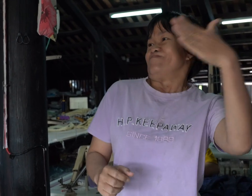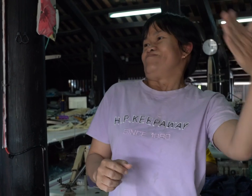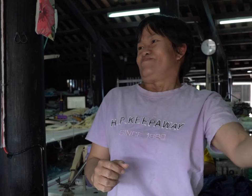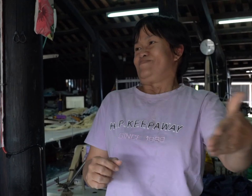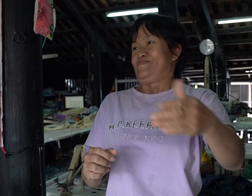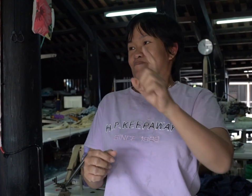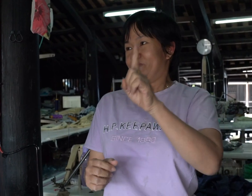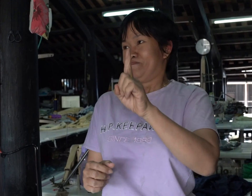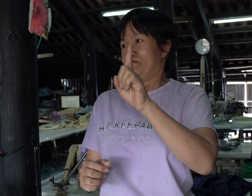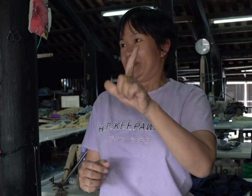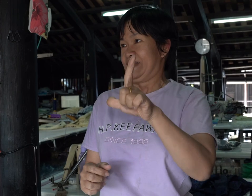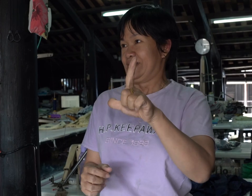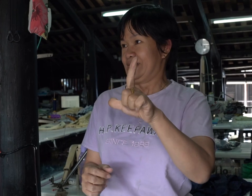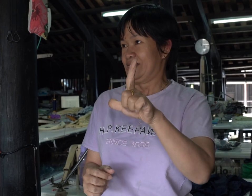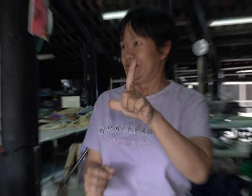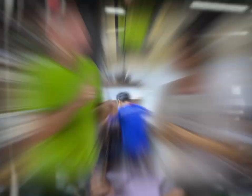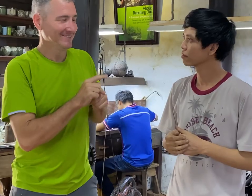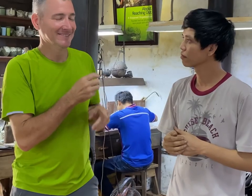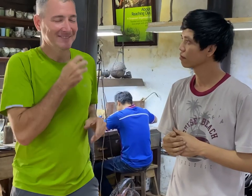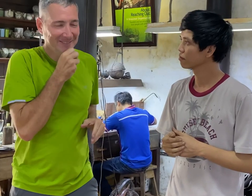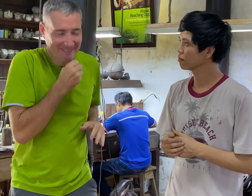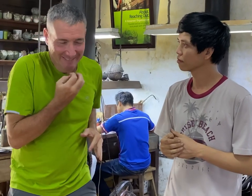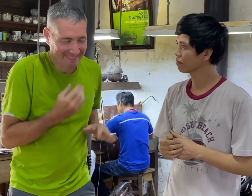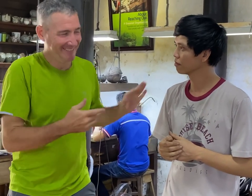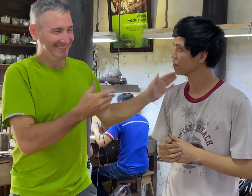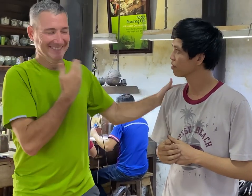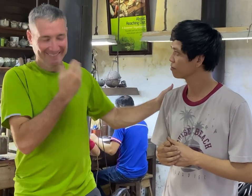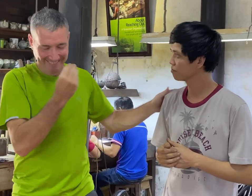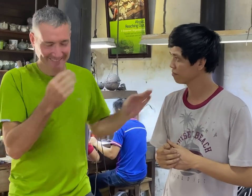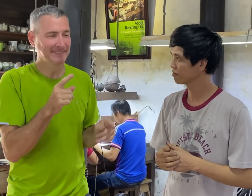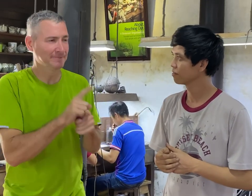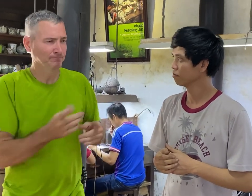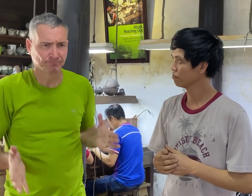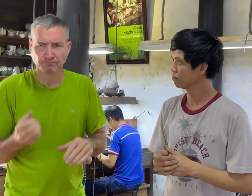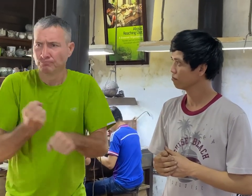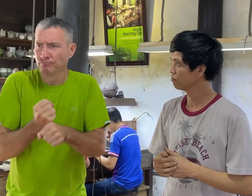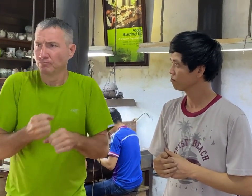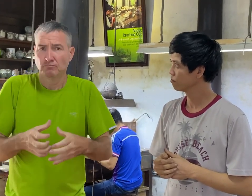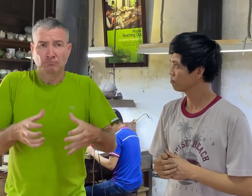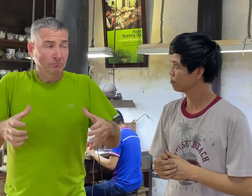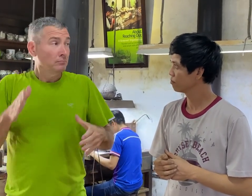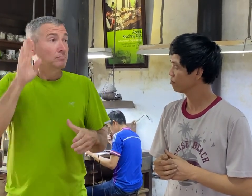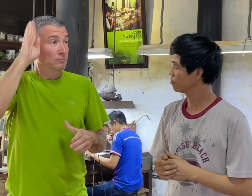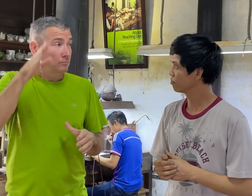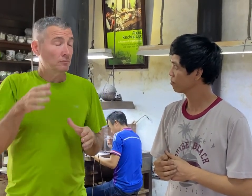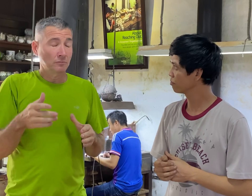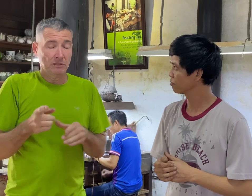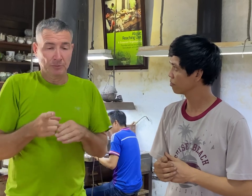It's a really long 17 years for me. You're so funny about being old. You have been encouraging them to work hard.